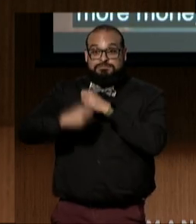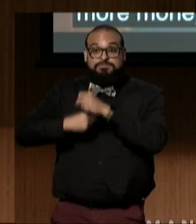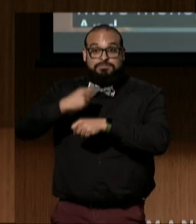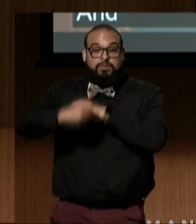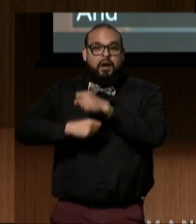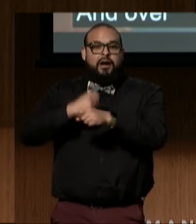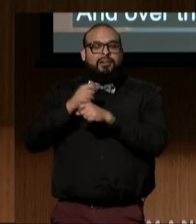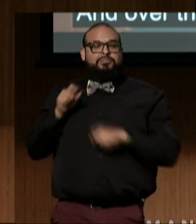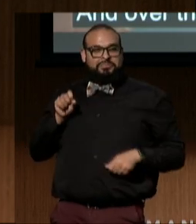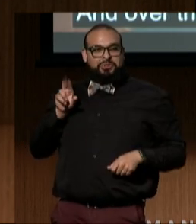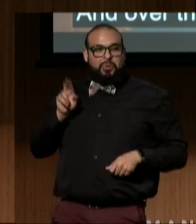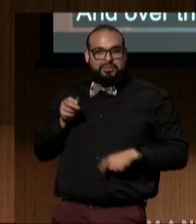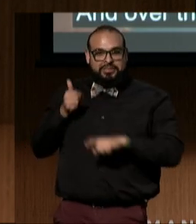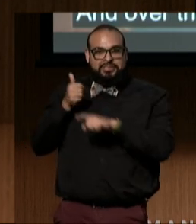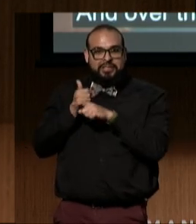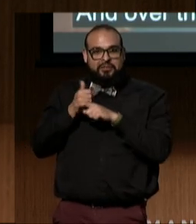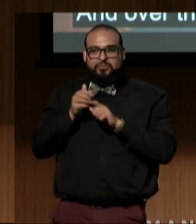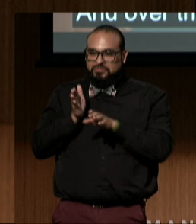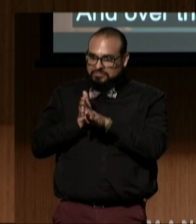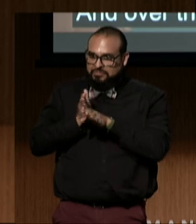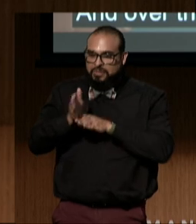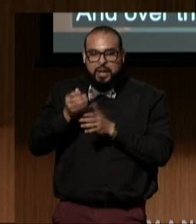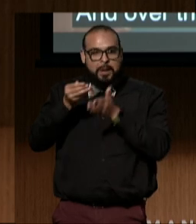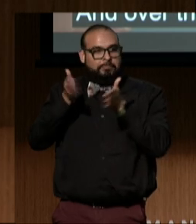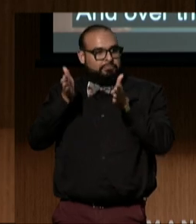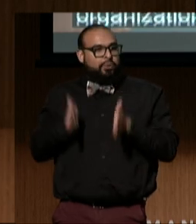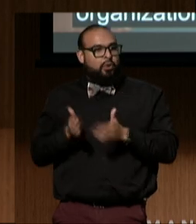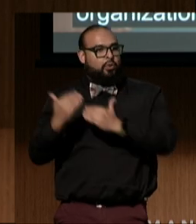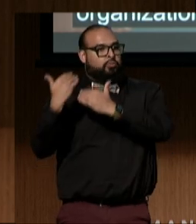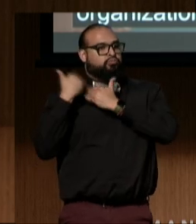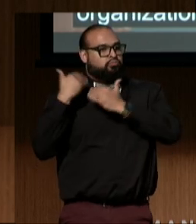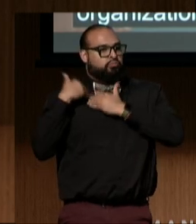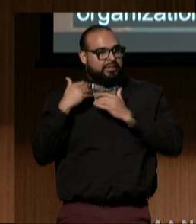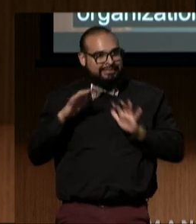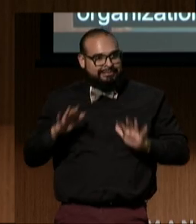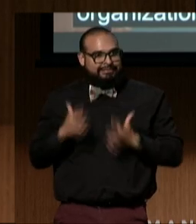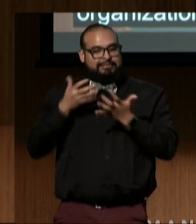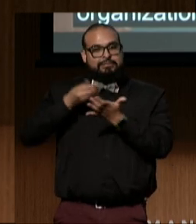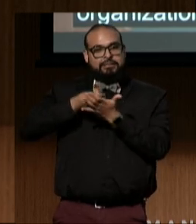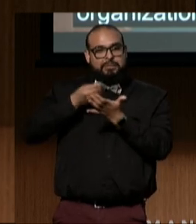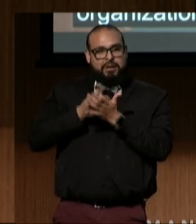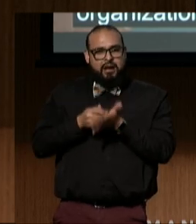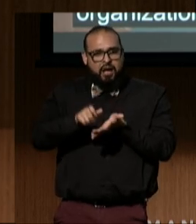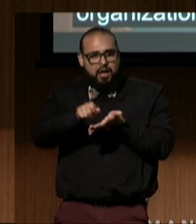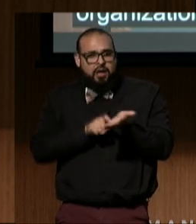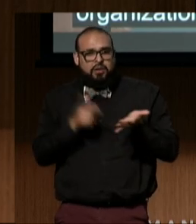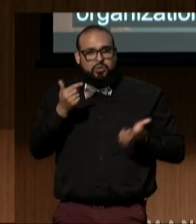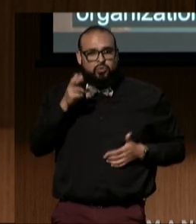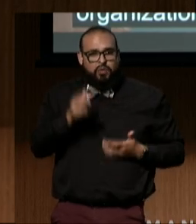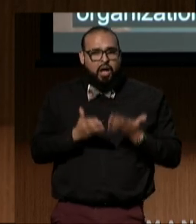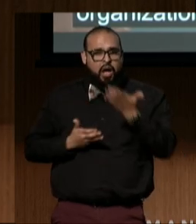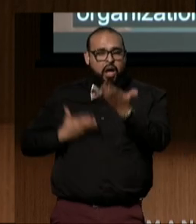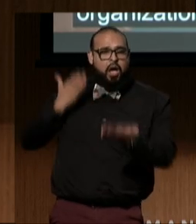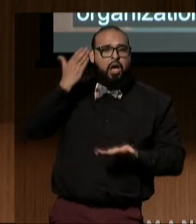the organization's principal fundraiser, writing countless grant proposals, submitting all the reports and paperwork